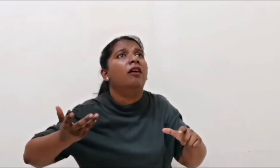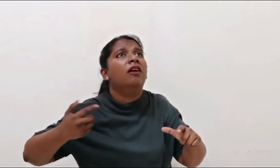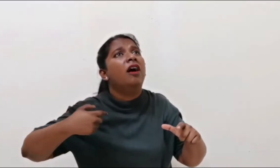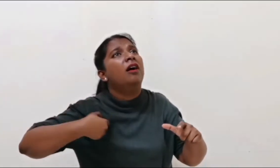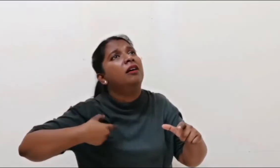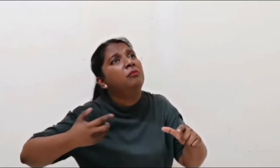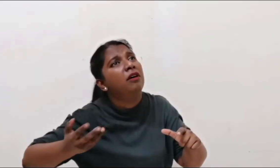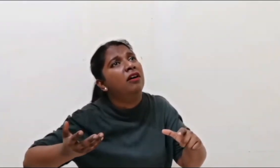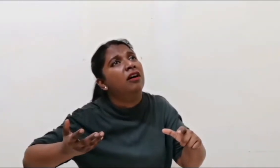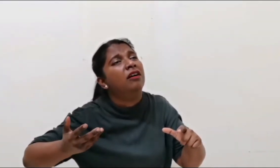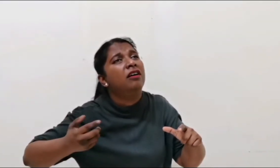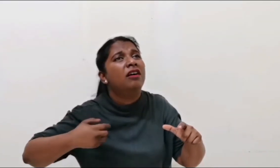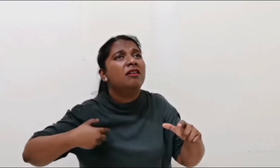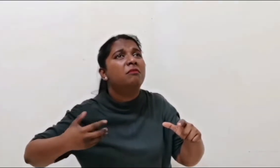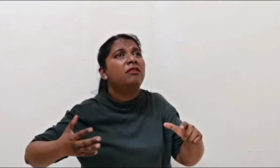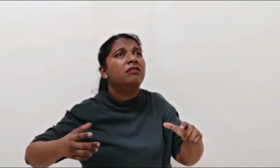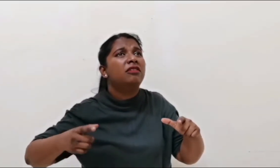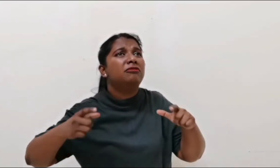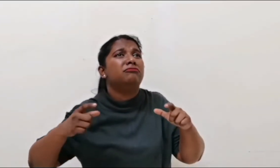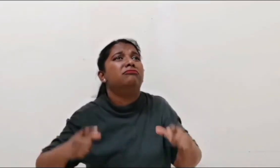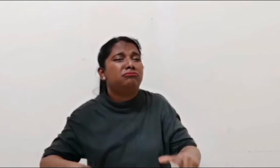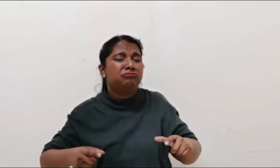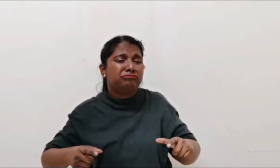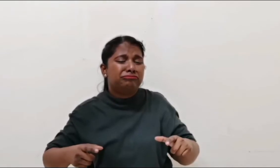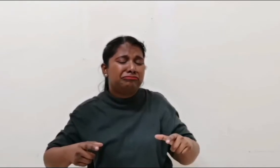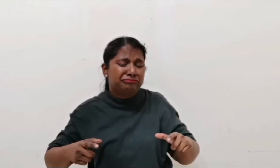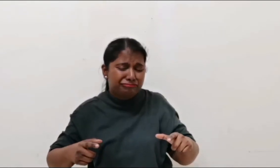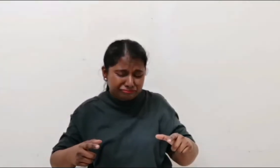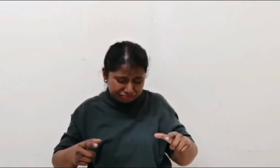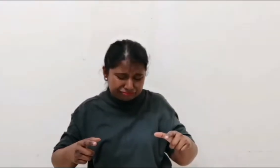My pleas never reached her ears. I am invisible. I feel so empty.